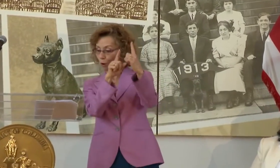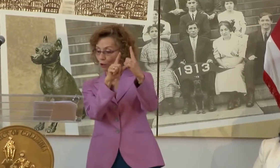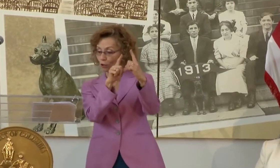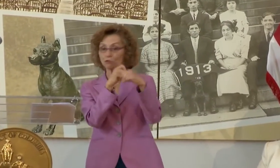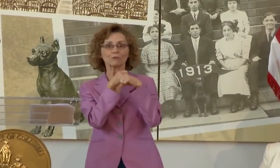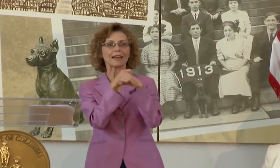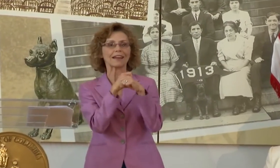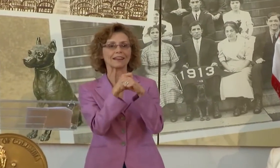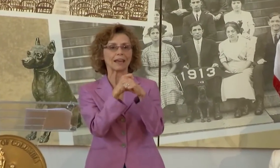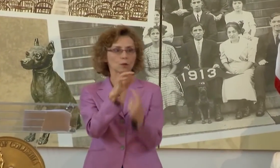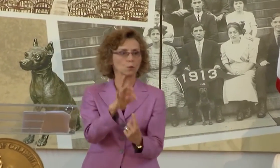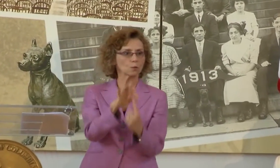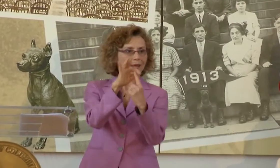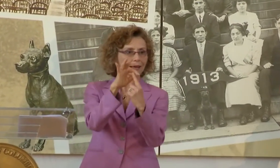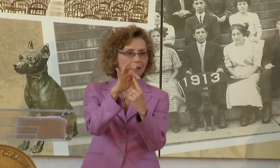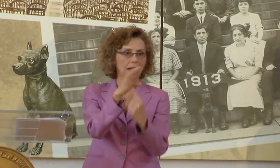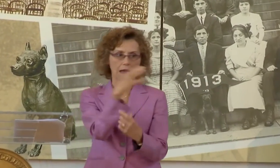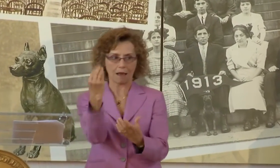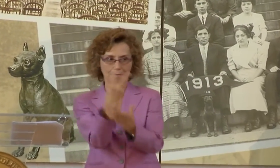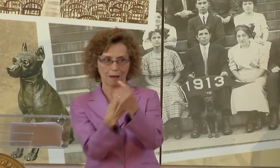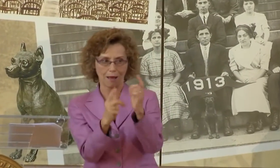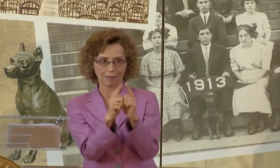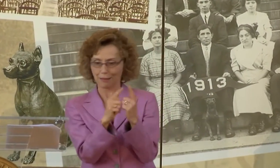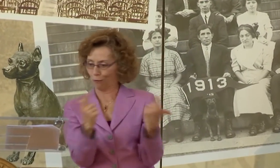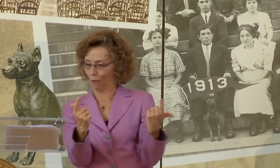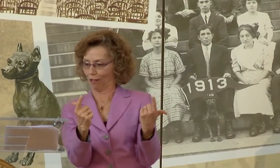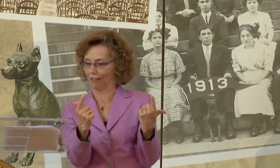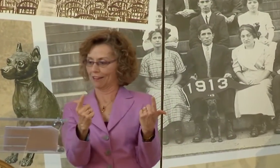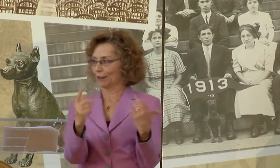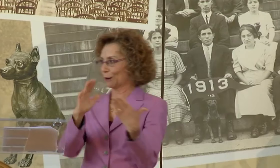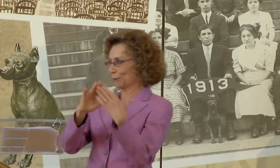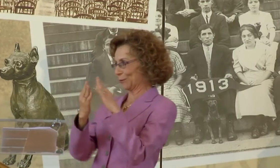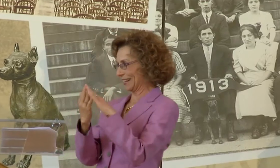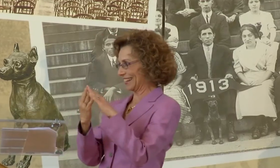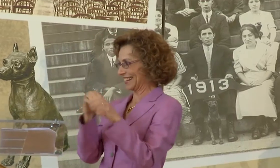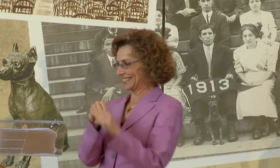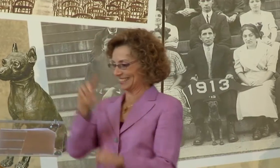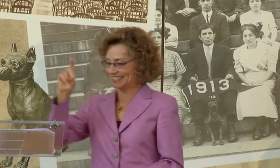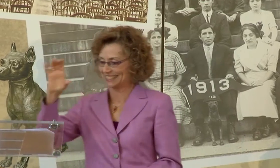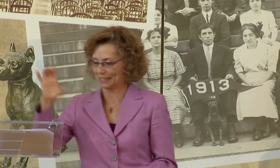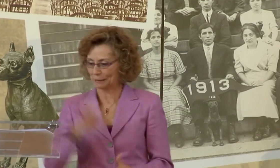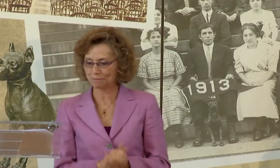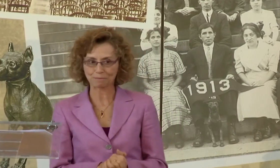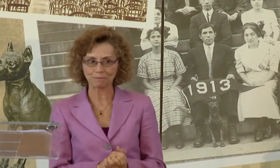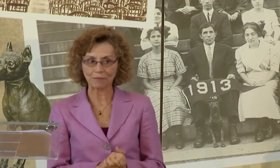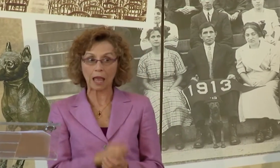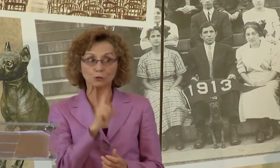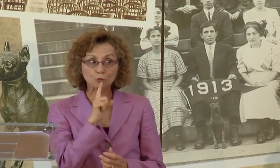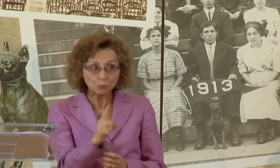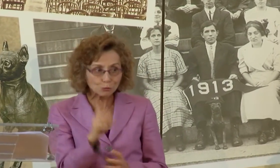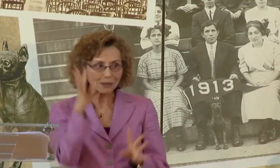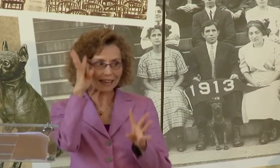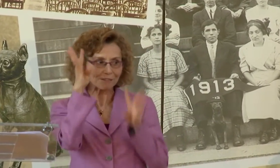VERY IMPORTANT STEP TOWARDS A GOAL OF CREATING A UNIQUE AND BILINGUAL COMMUNITY HERE IN D.C.